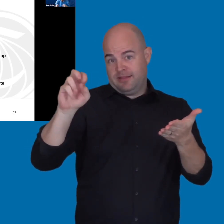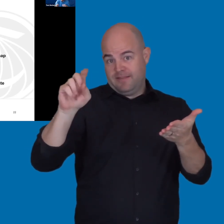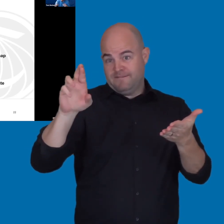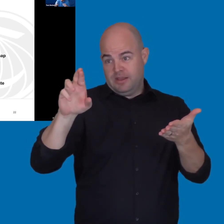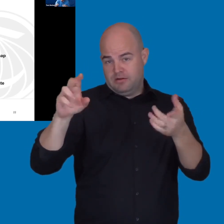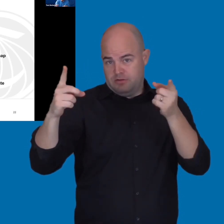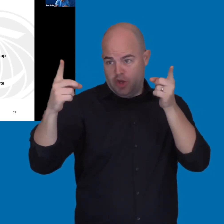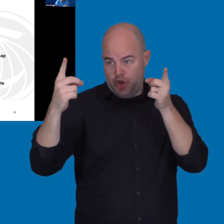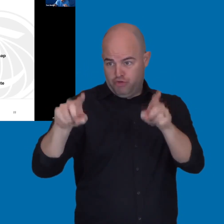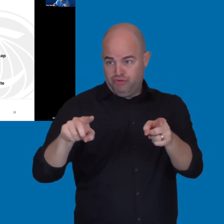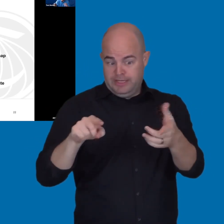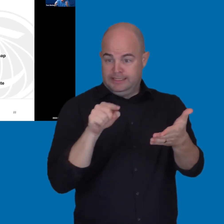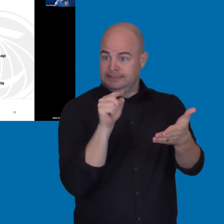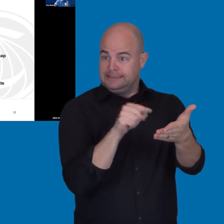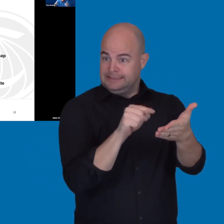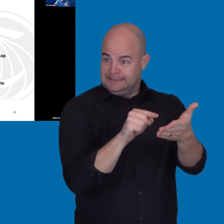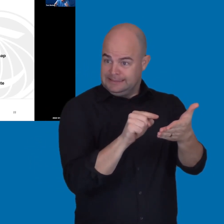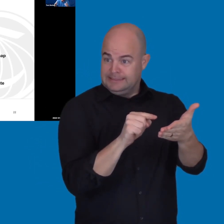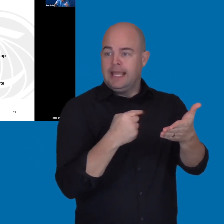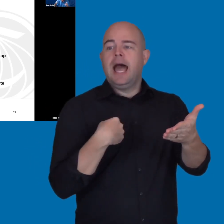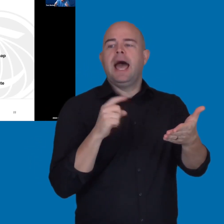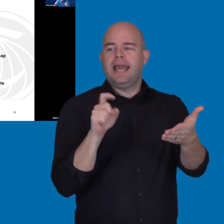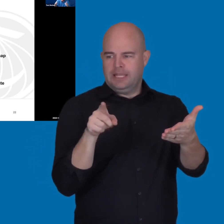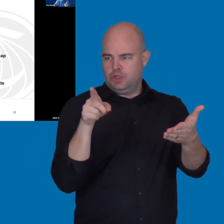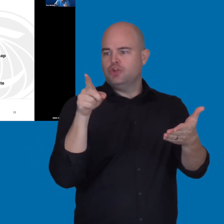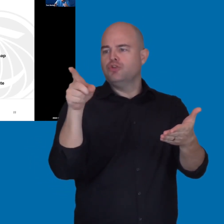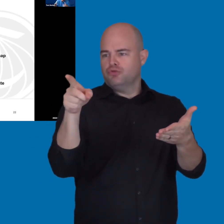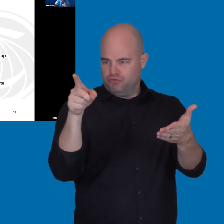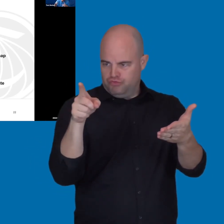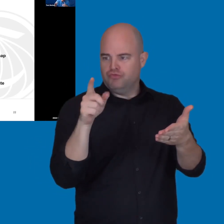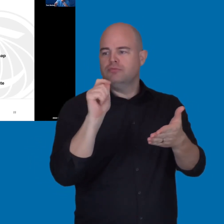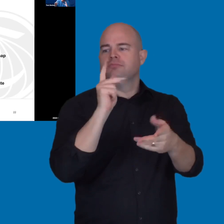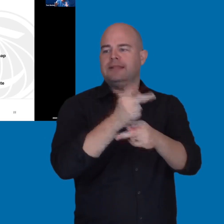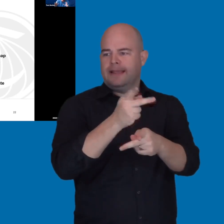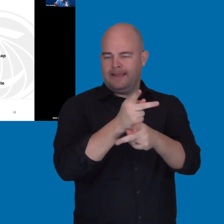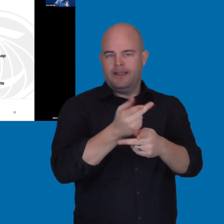to address the specific and to fix the specific -- I'm sorry --